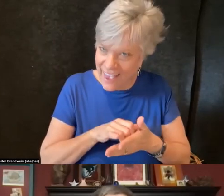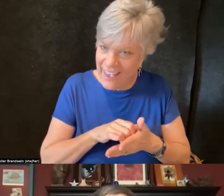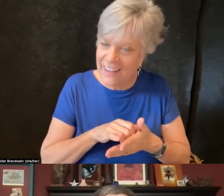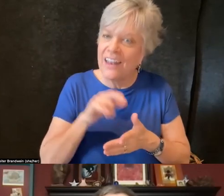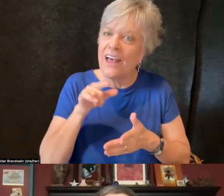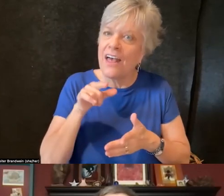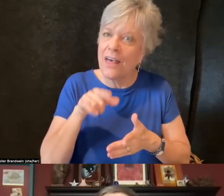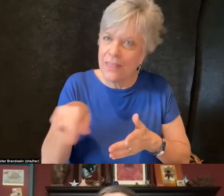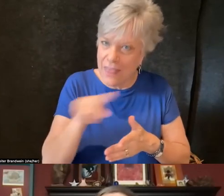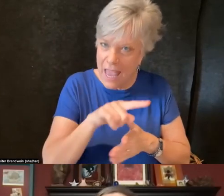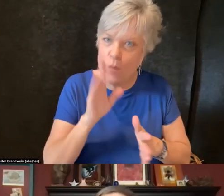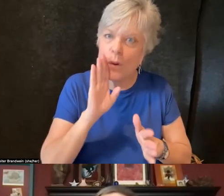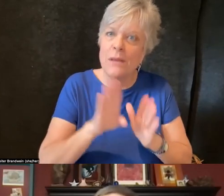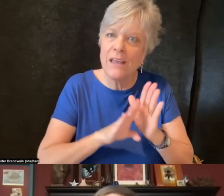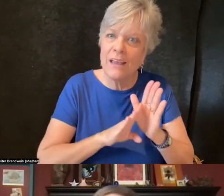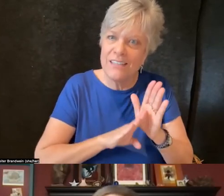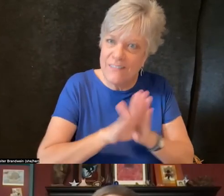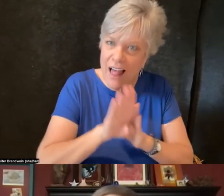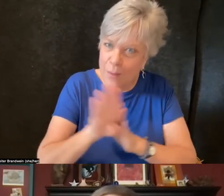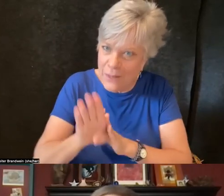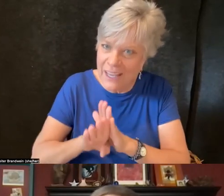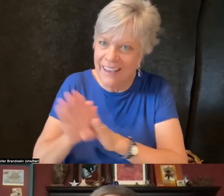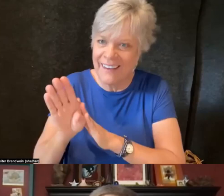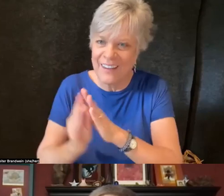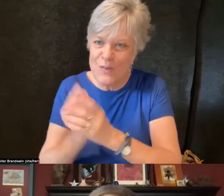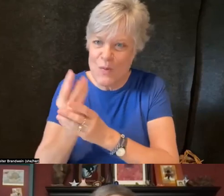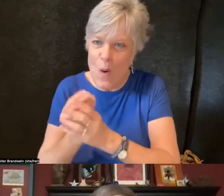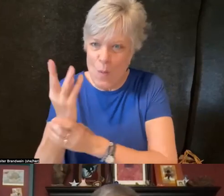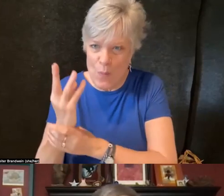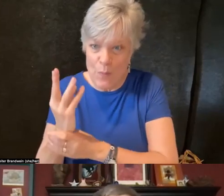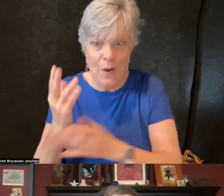and growing, and now it's come true.